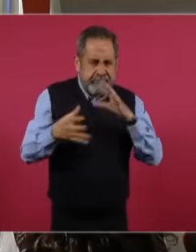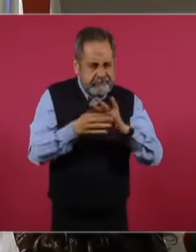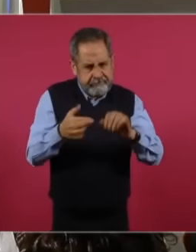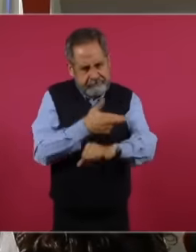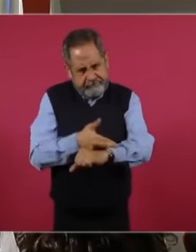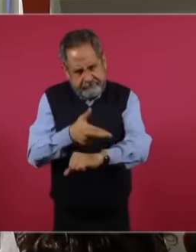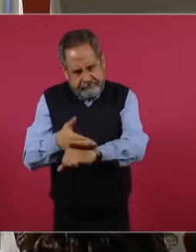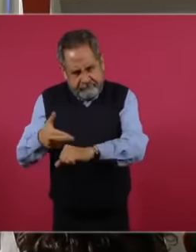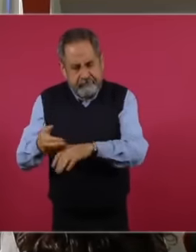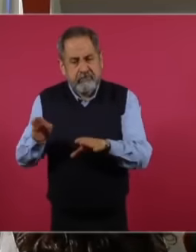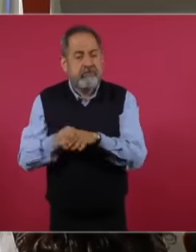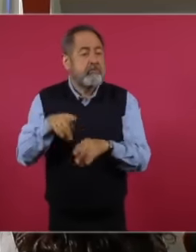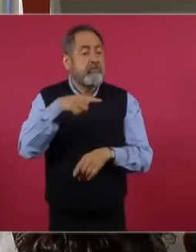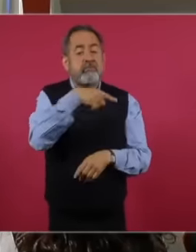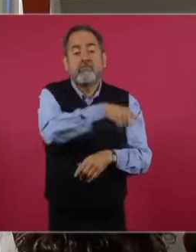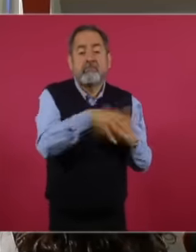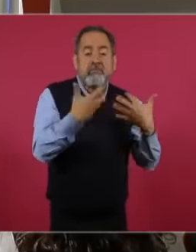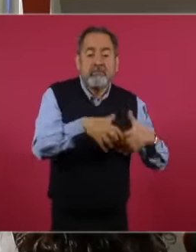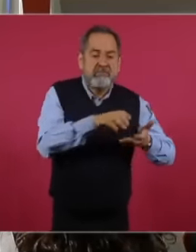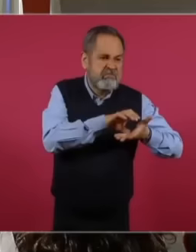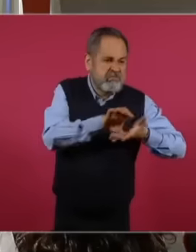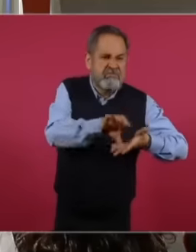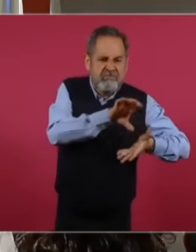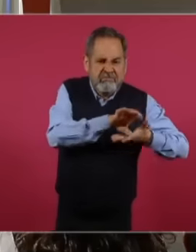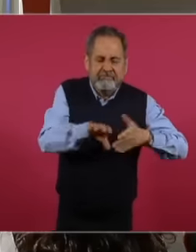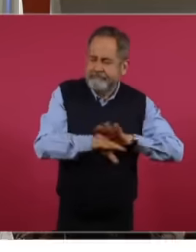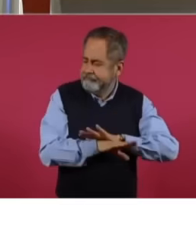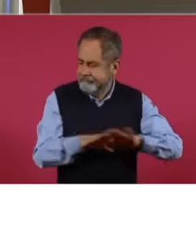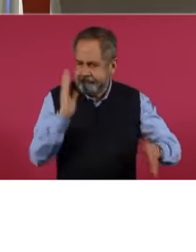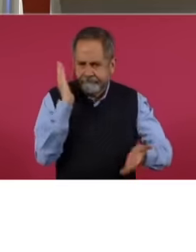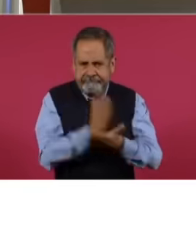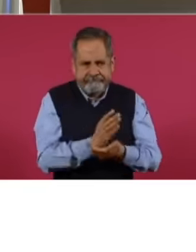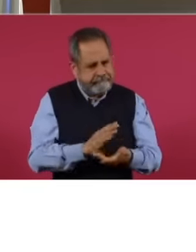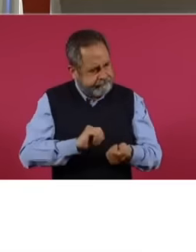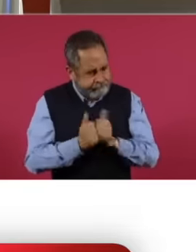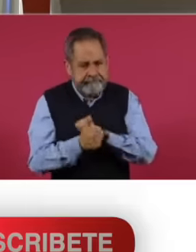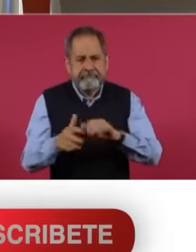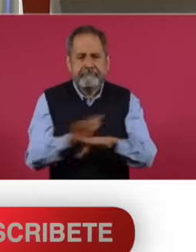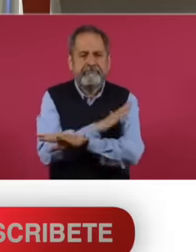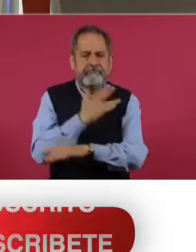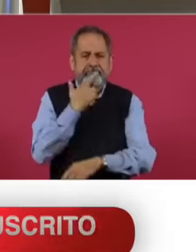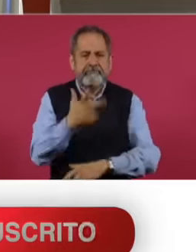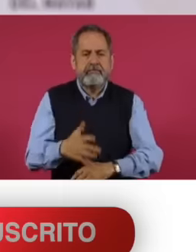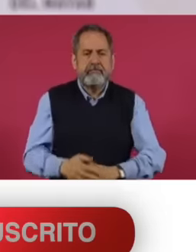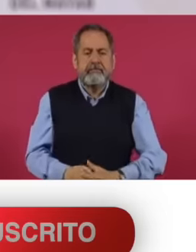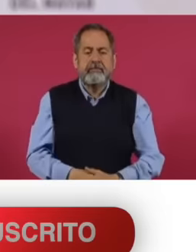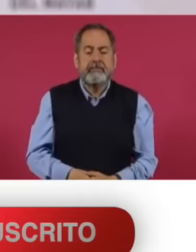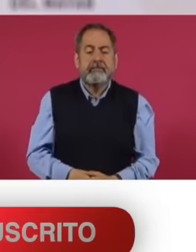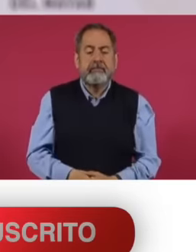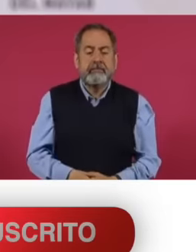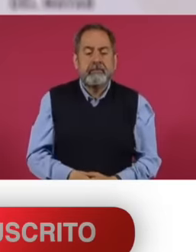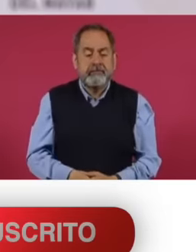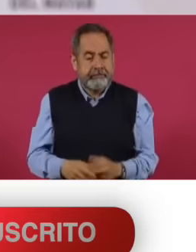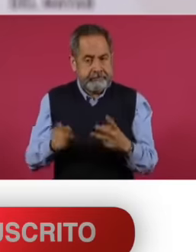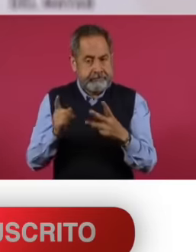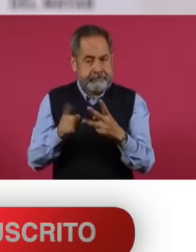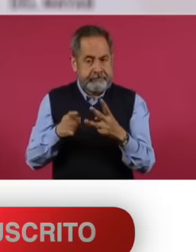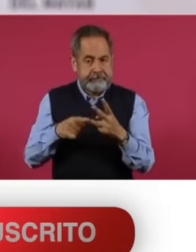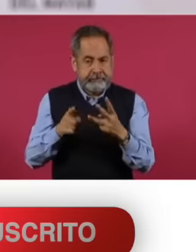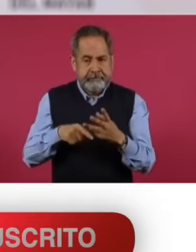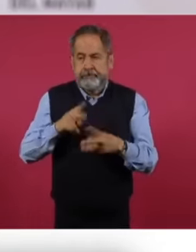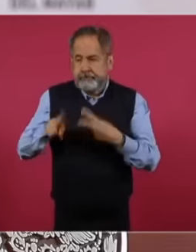invest millions to achieve. Please, the third action, investigation and correction of